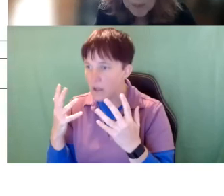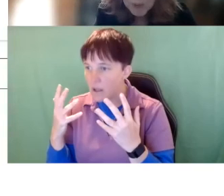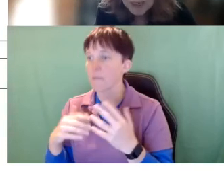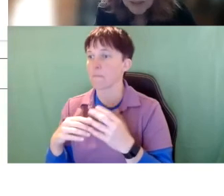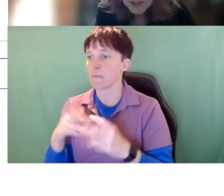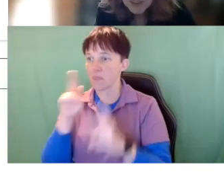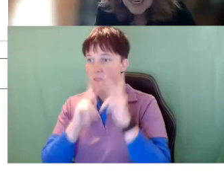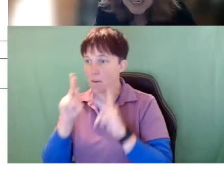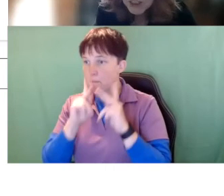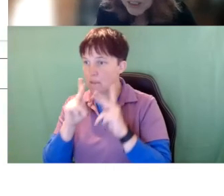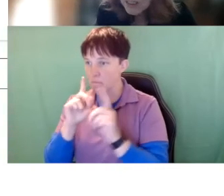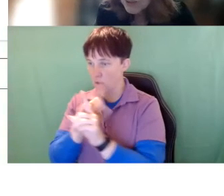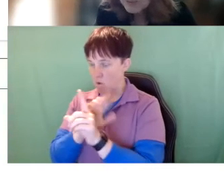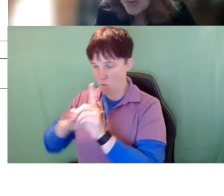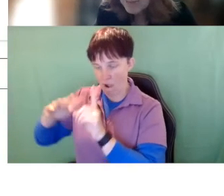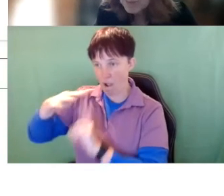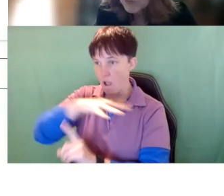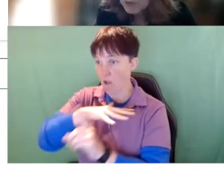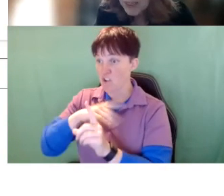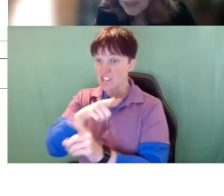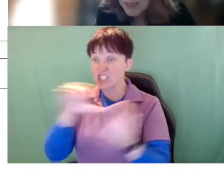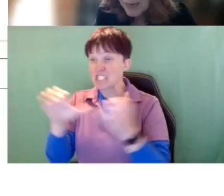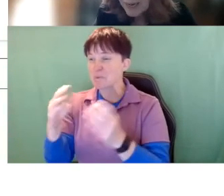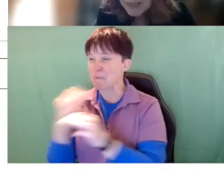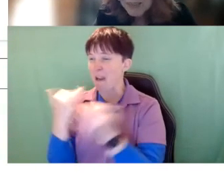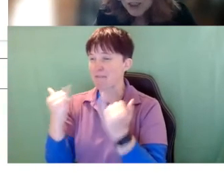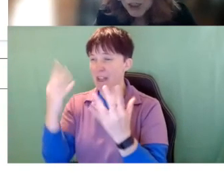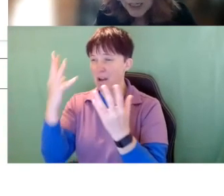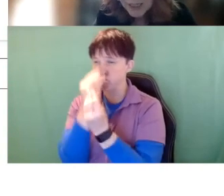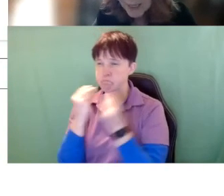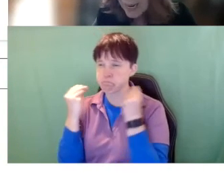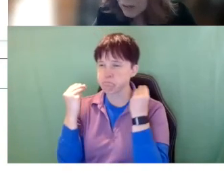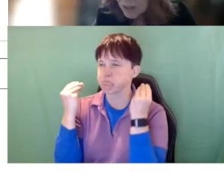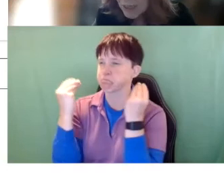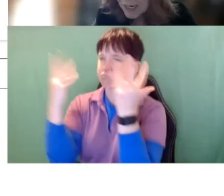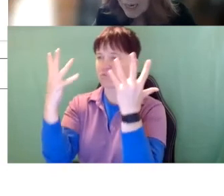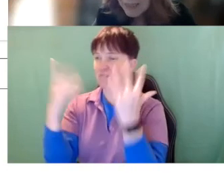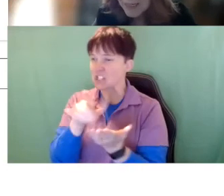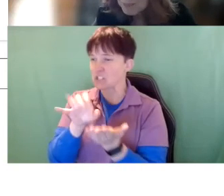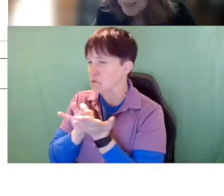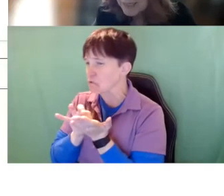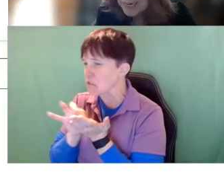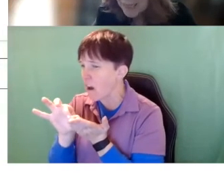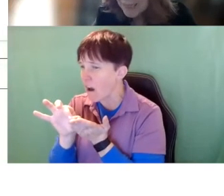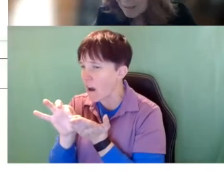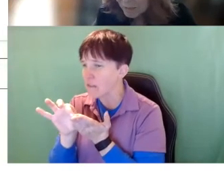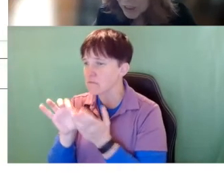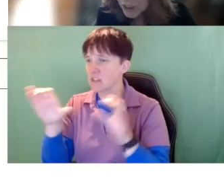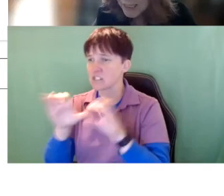around her, she's doing math beautifully. And she counts and does by tens when she gets